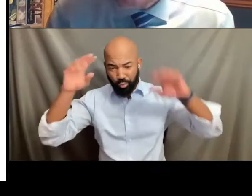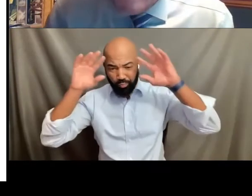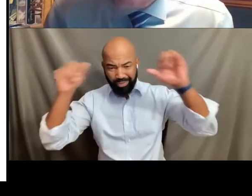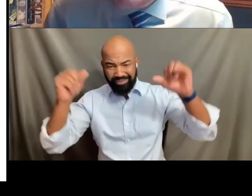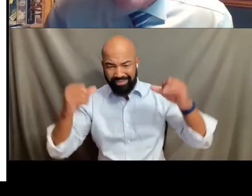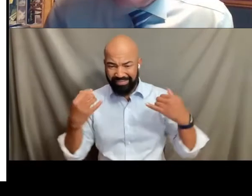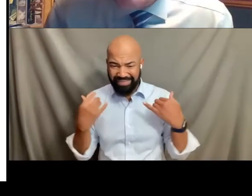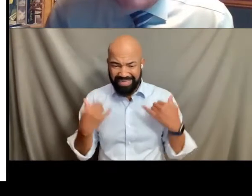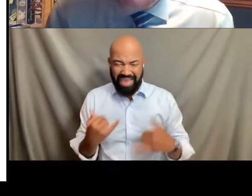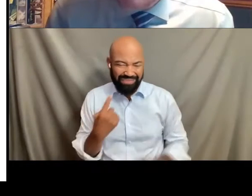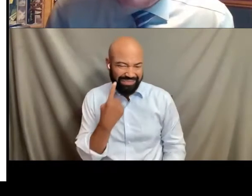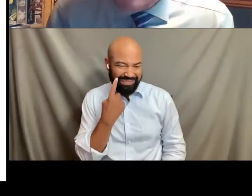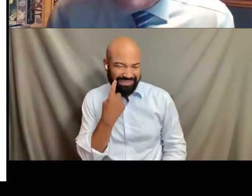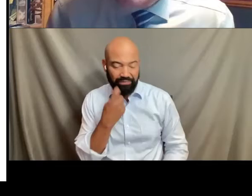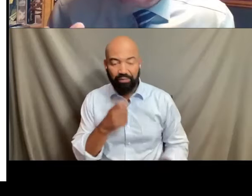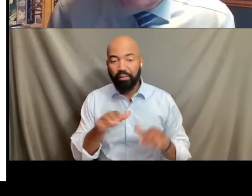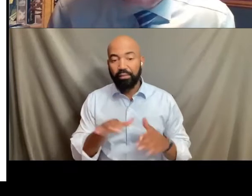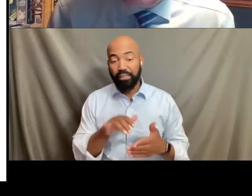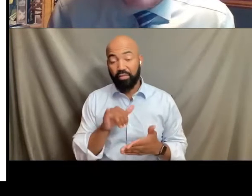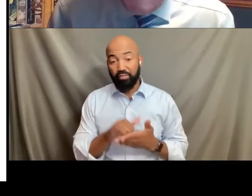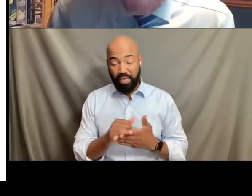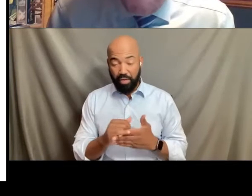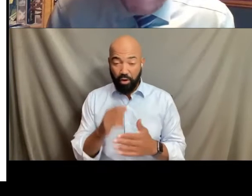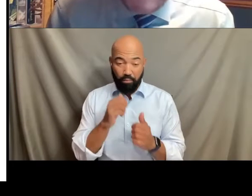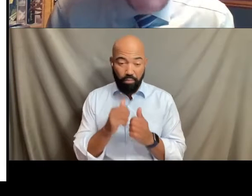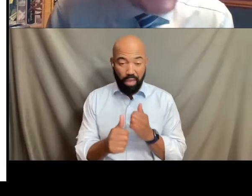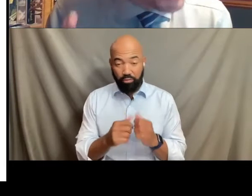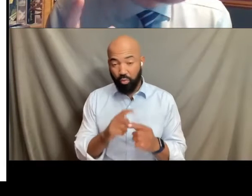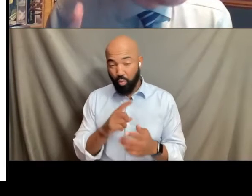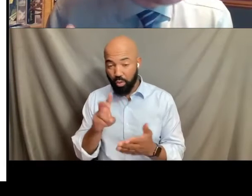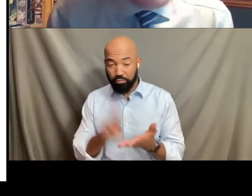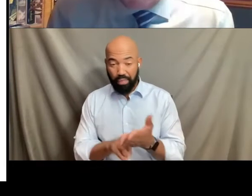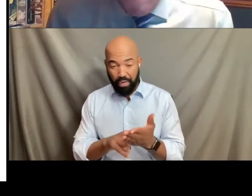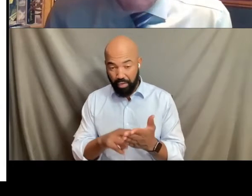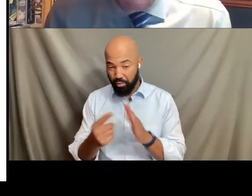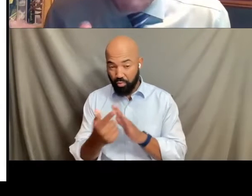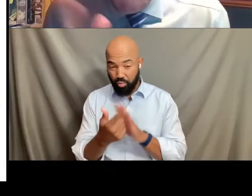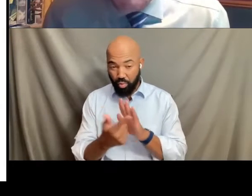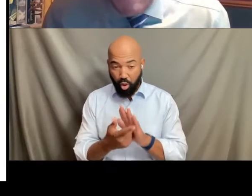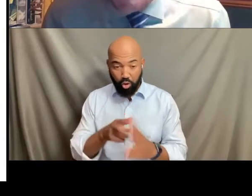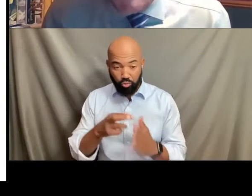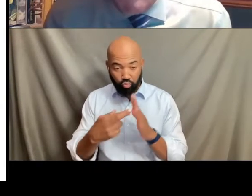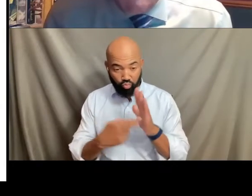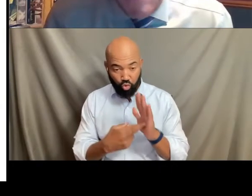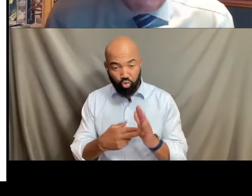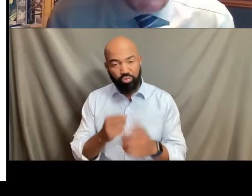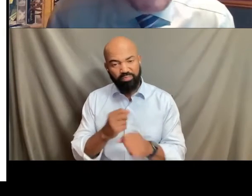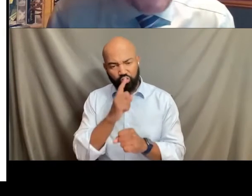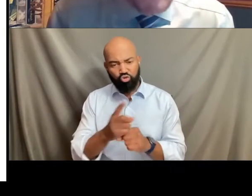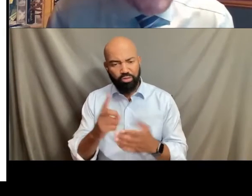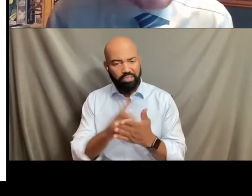have done exactly this is hugely important. Note as well, the very last entry there